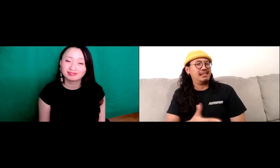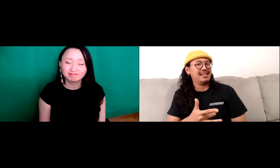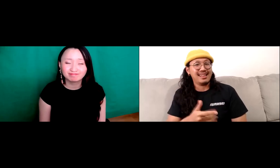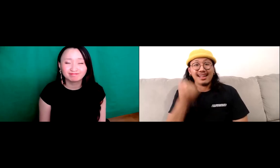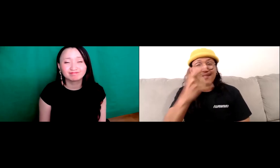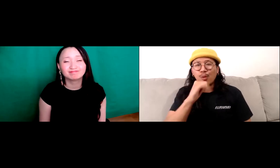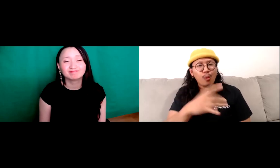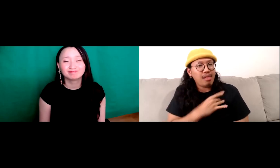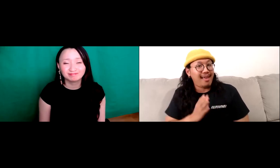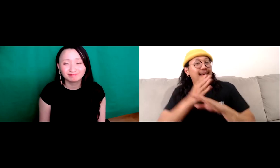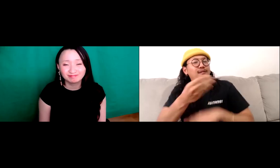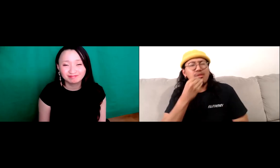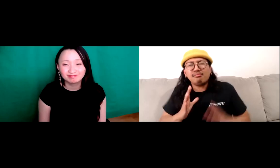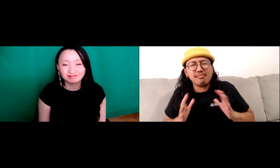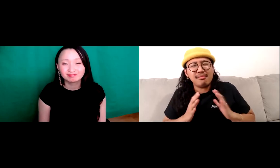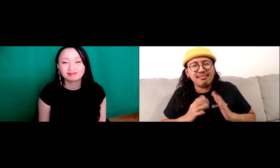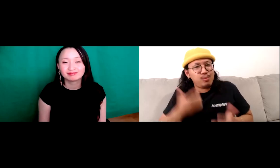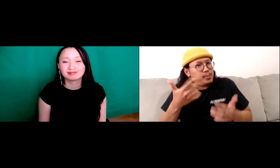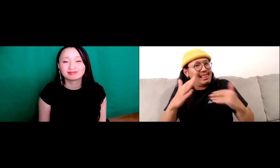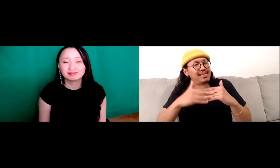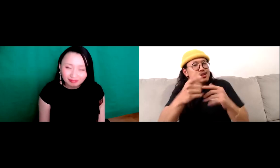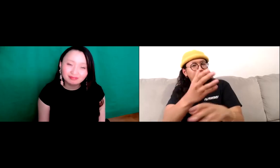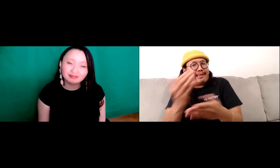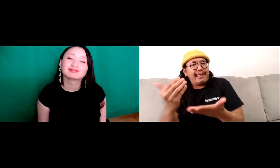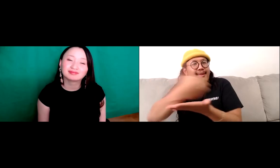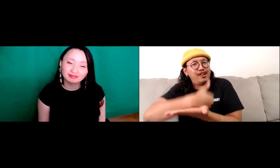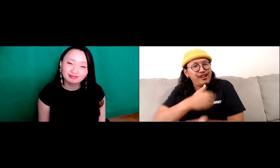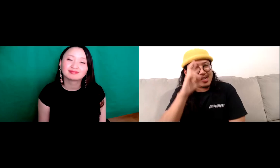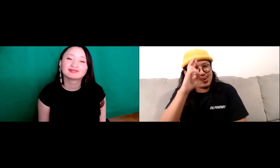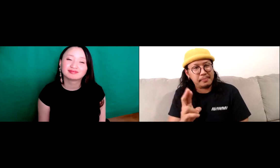You know, that's one way of gaining respect, and if you don't like the food afterwards.